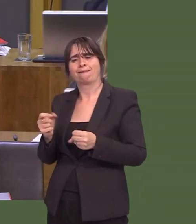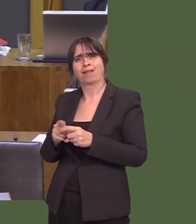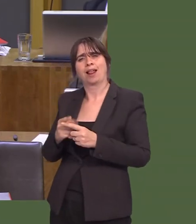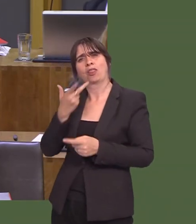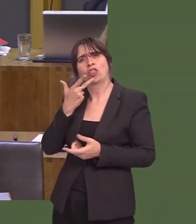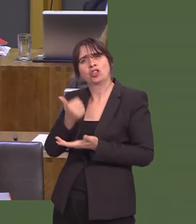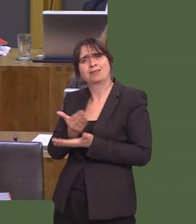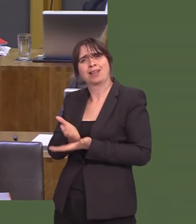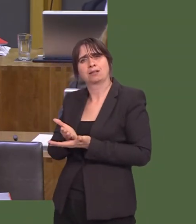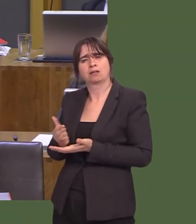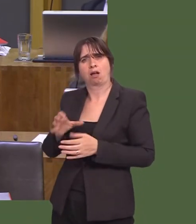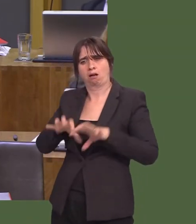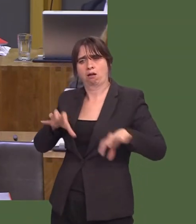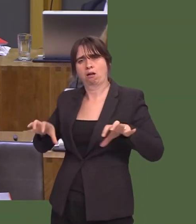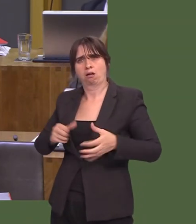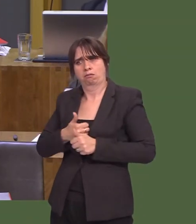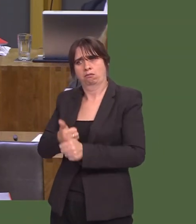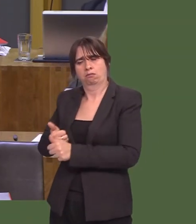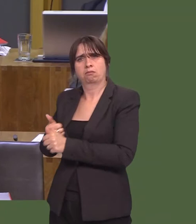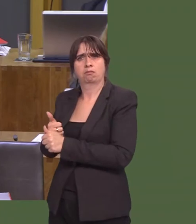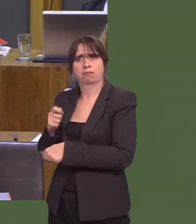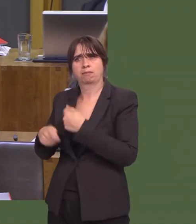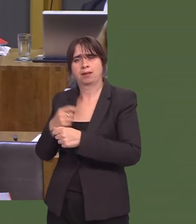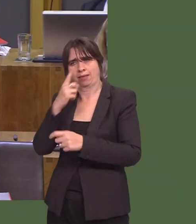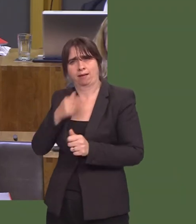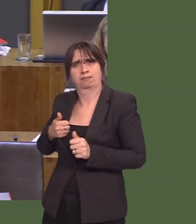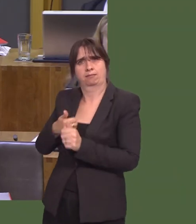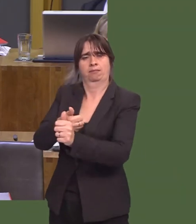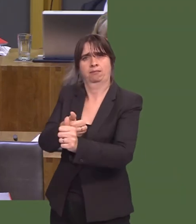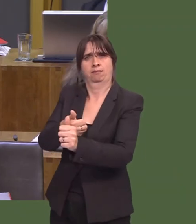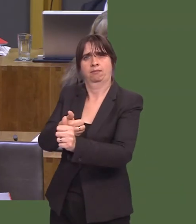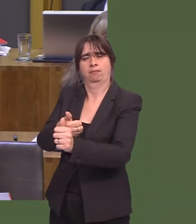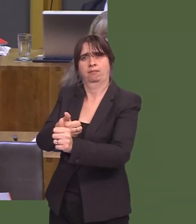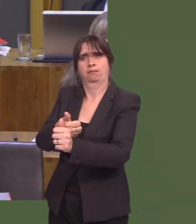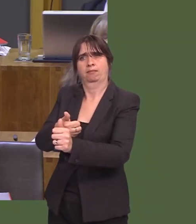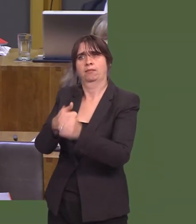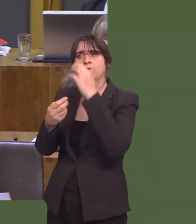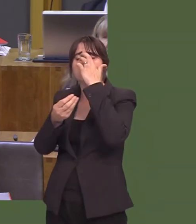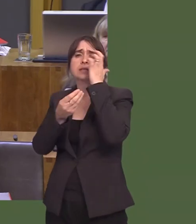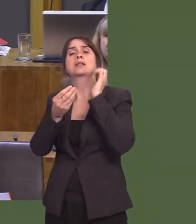is make sure that young people get the help that they need at the time they need it, so they donít have to relyósome will of course, but they donít have to rely on adult mental